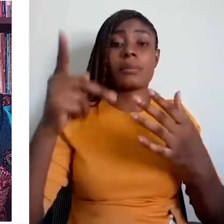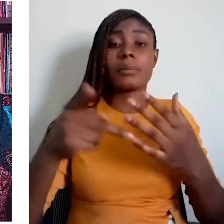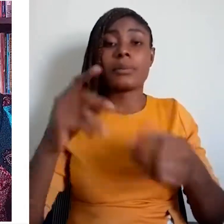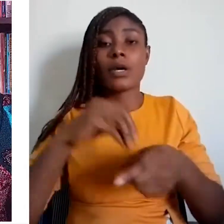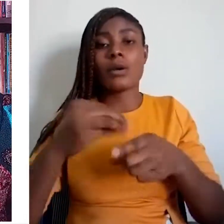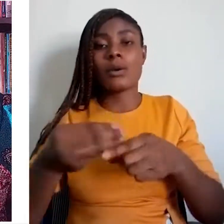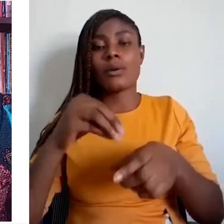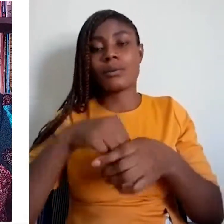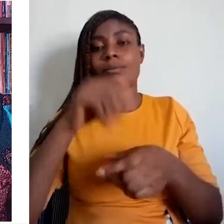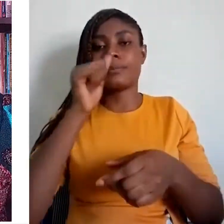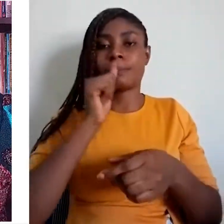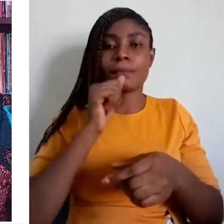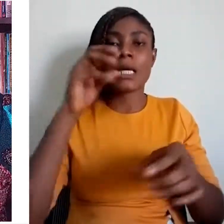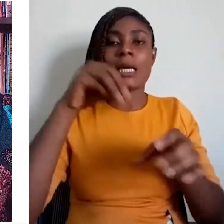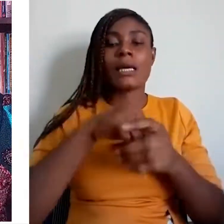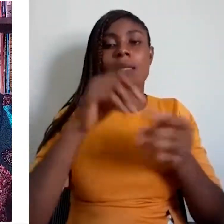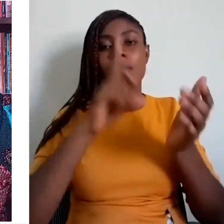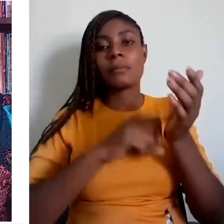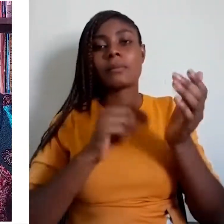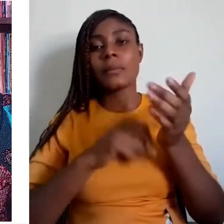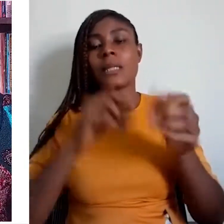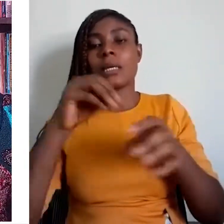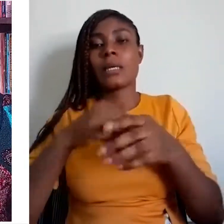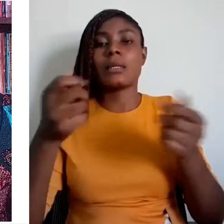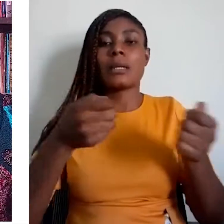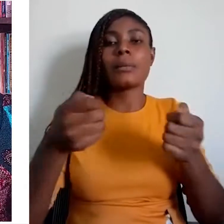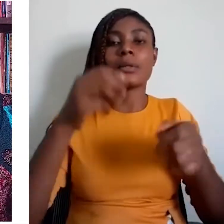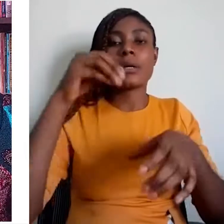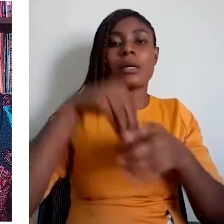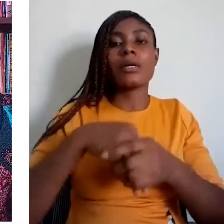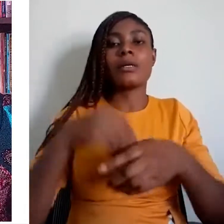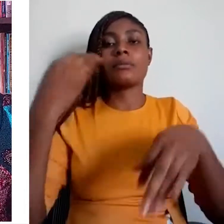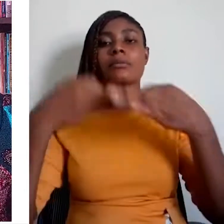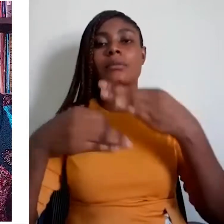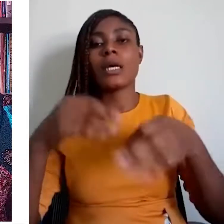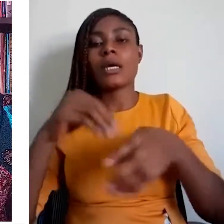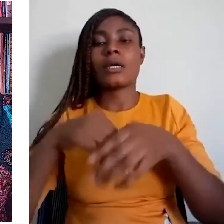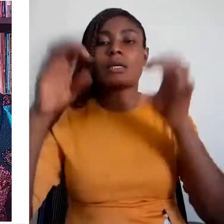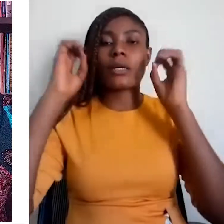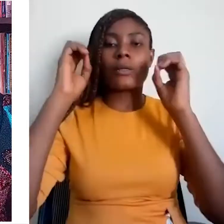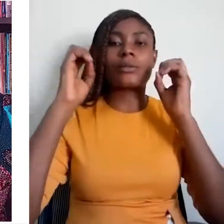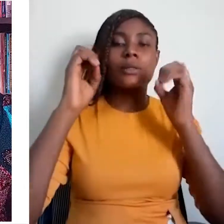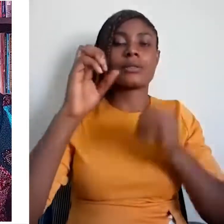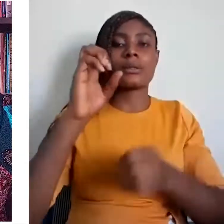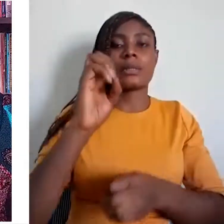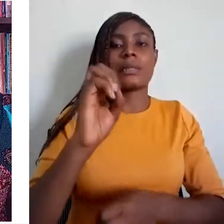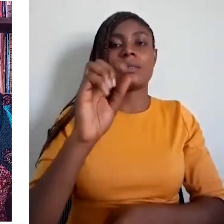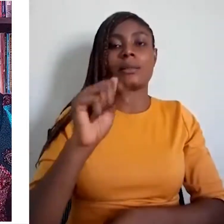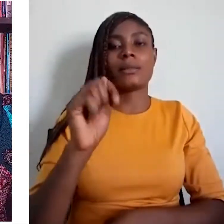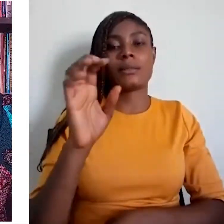Besides, non of the three ‘major’ languages has a truly national status, as there are